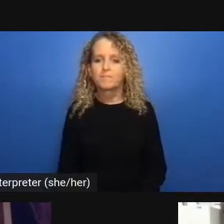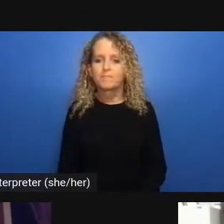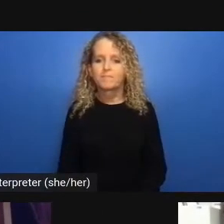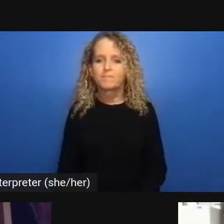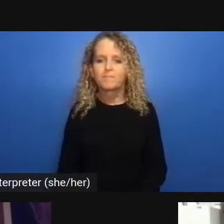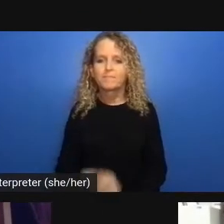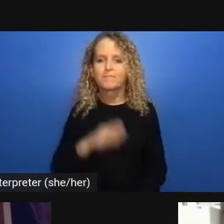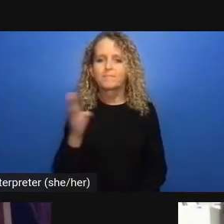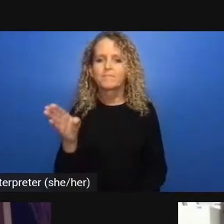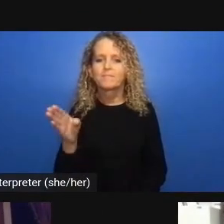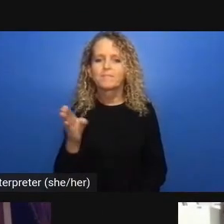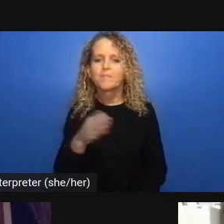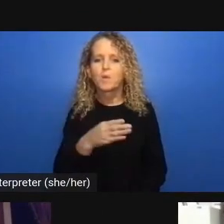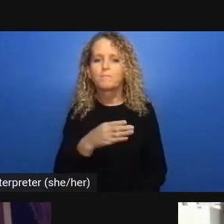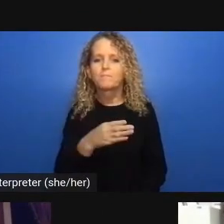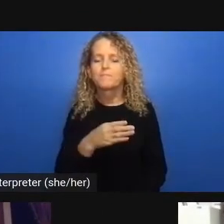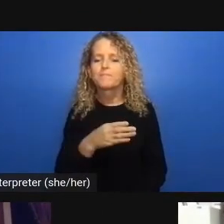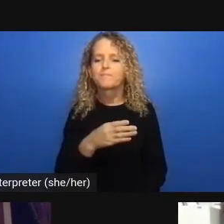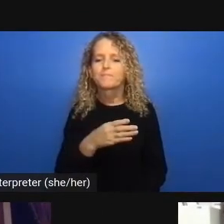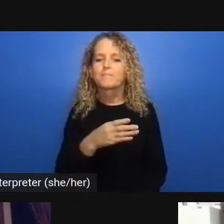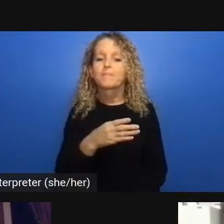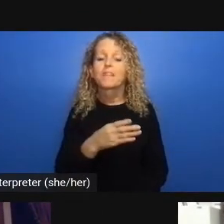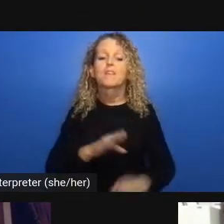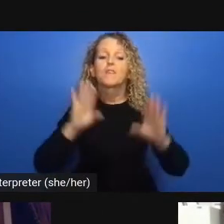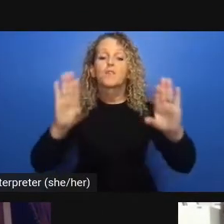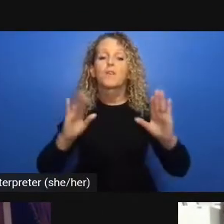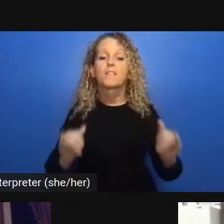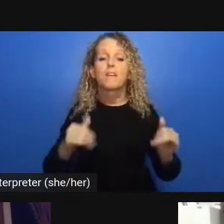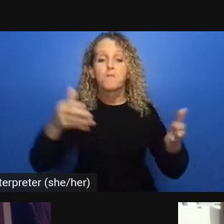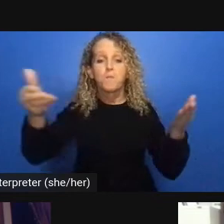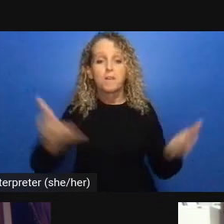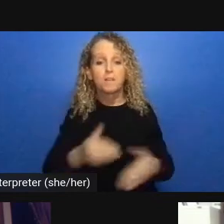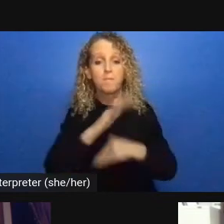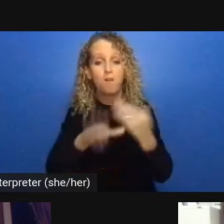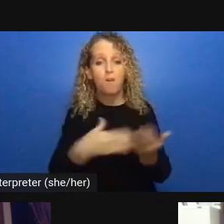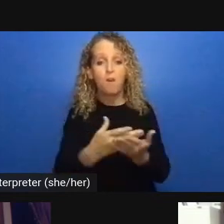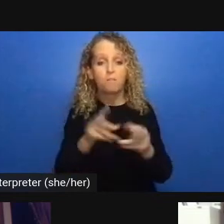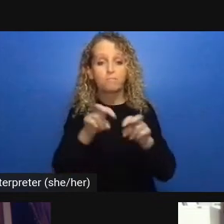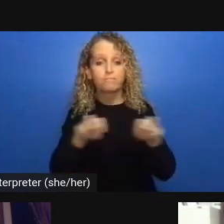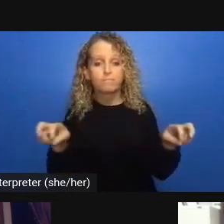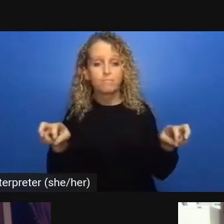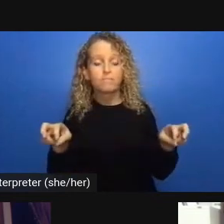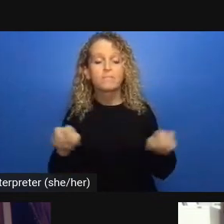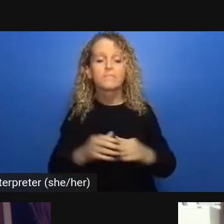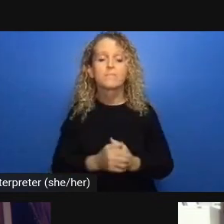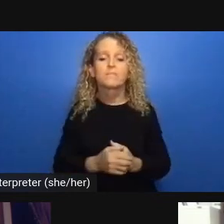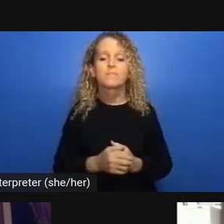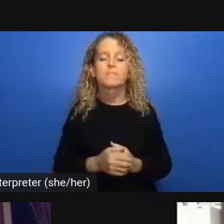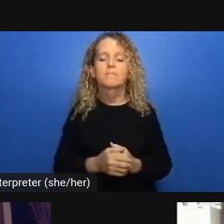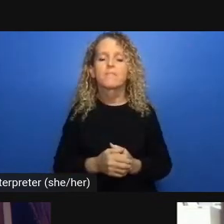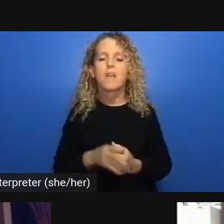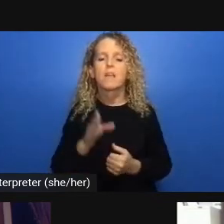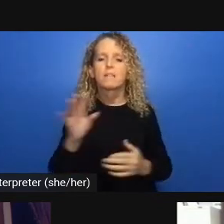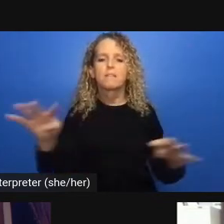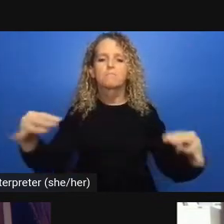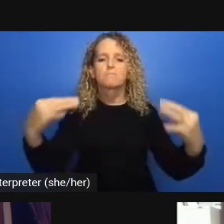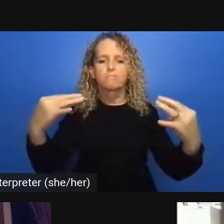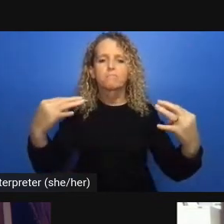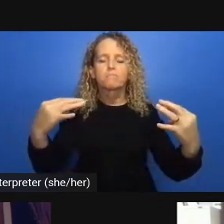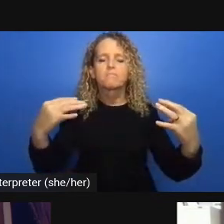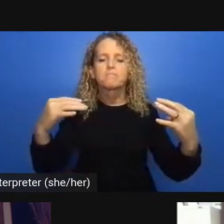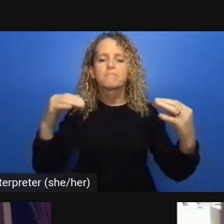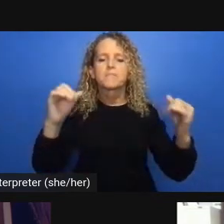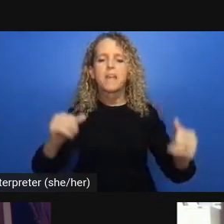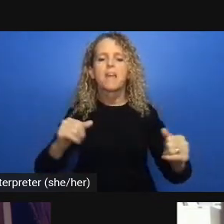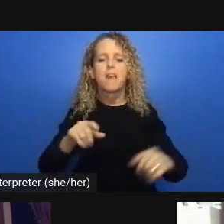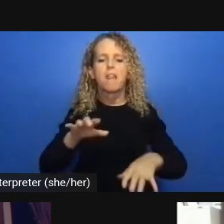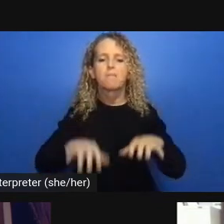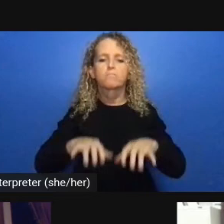like housing first are definitely starters in that work of shifting to a public health approach but